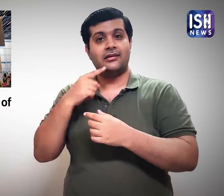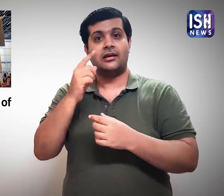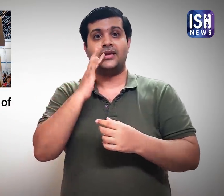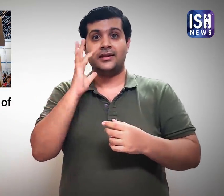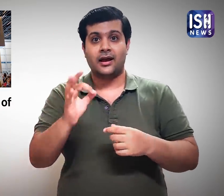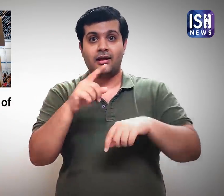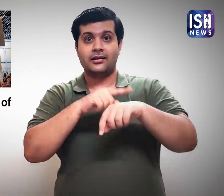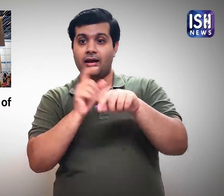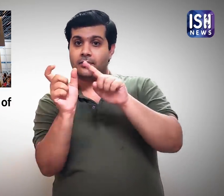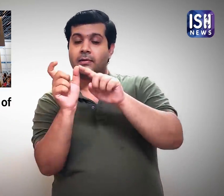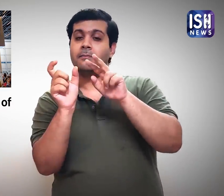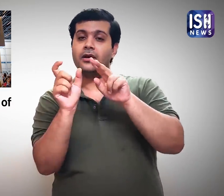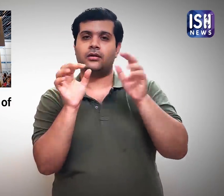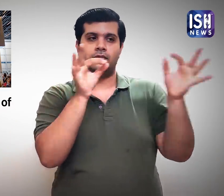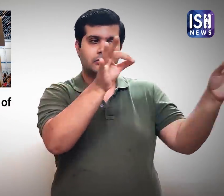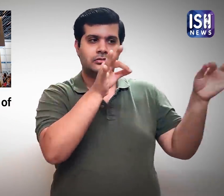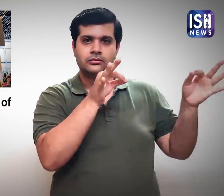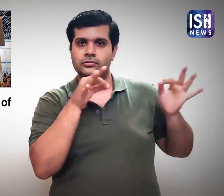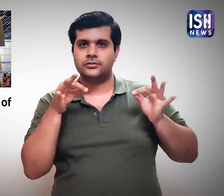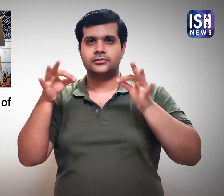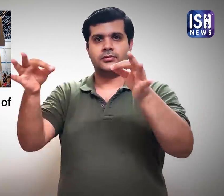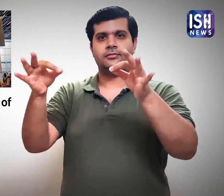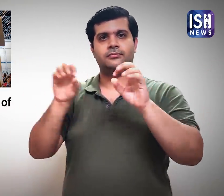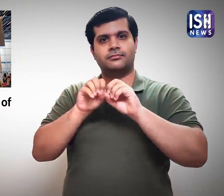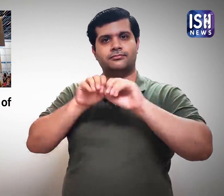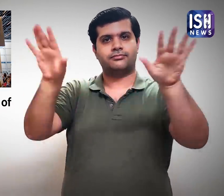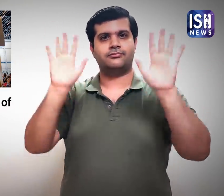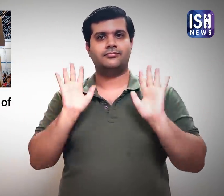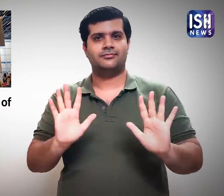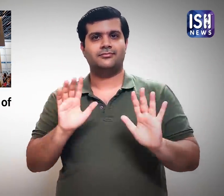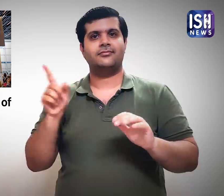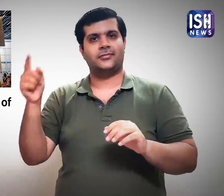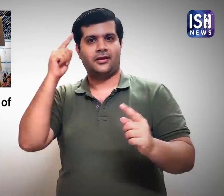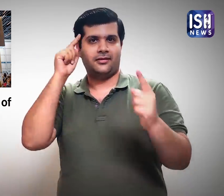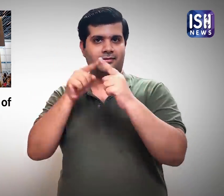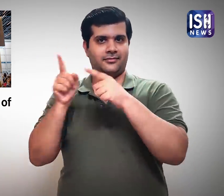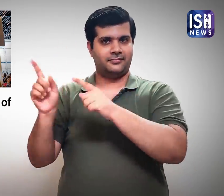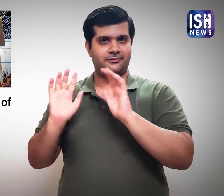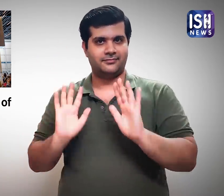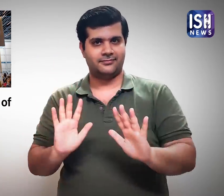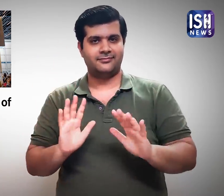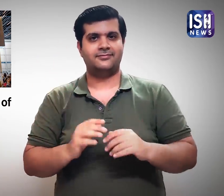His aim was to showcase a Real Time video where the video is released with its actual duration.